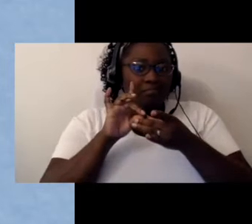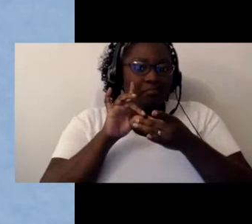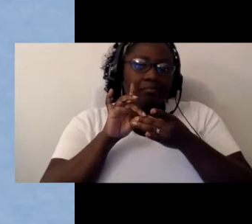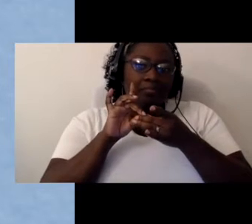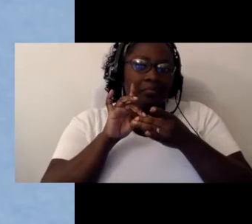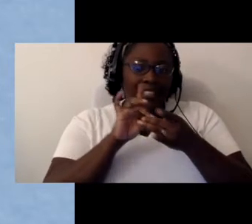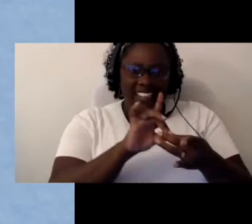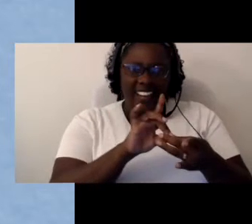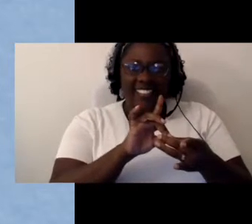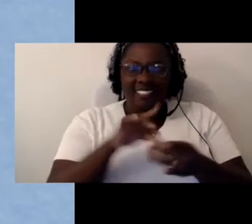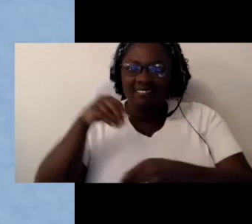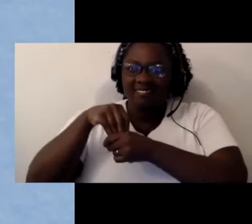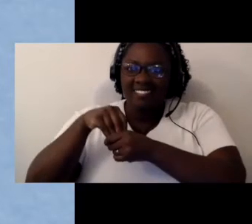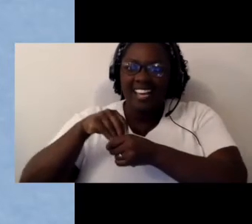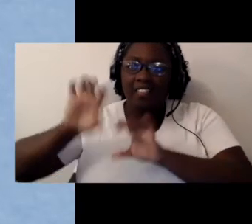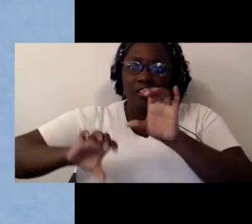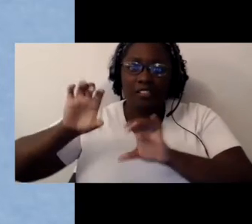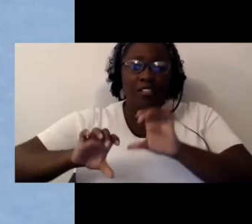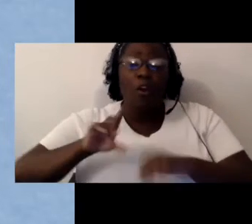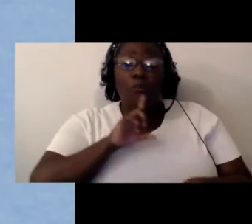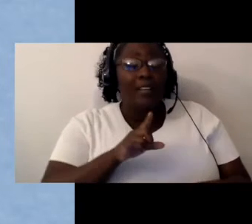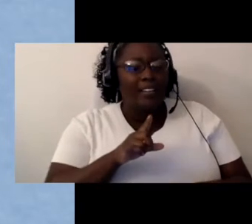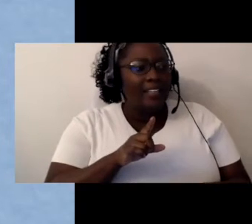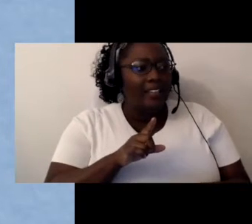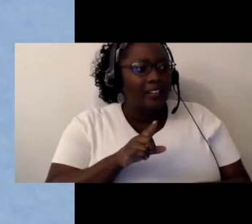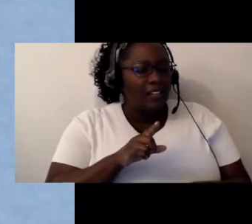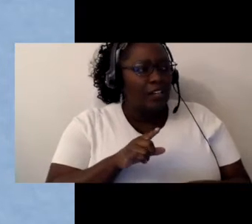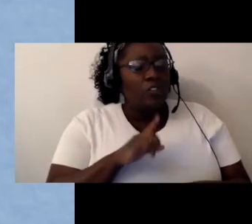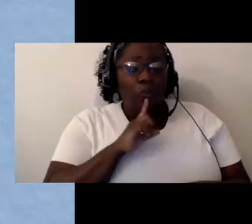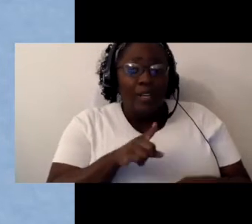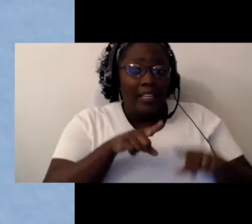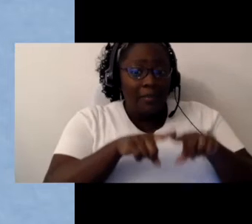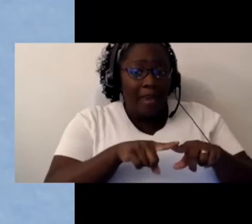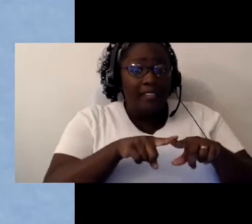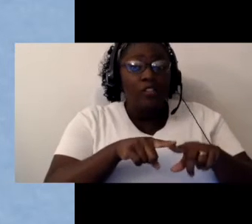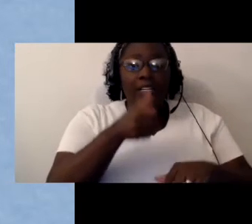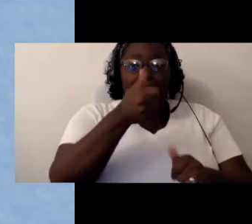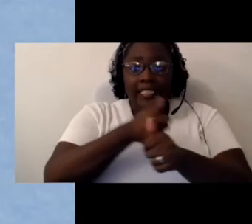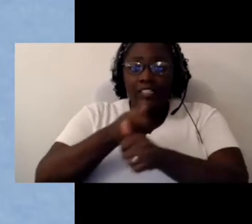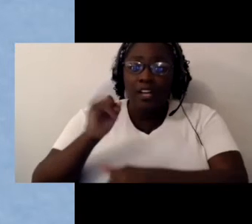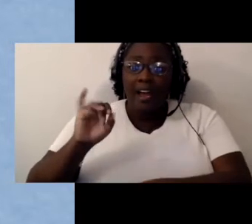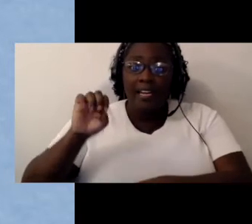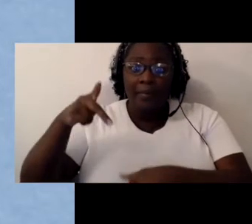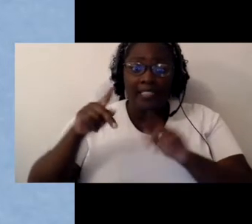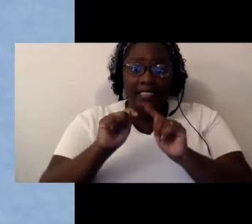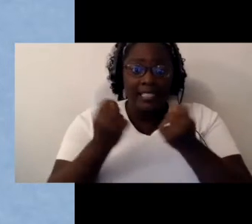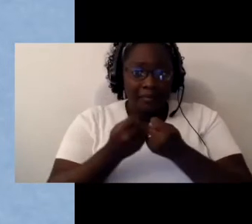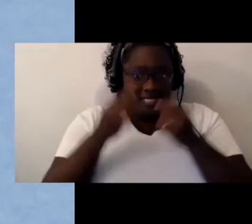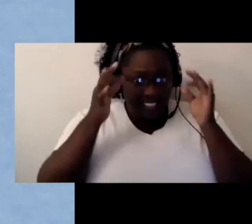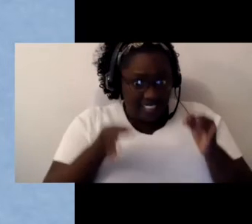What I'm hearing is that it's really up to each individual IEP team to make the determination is that correct?